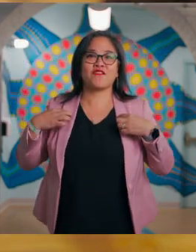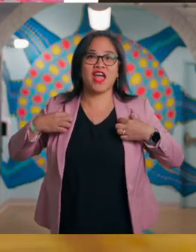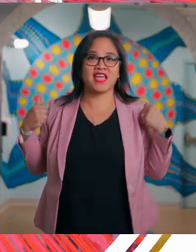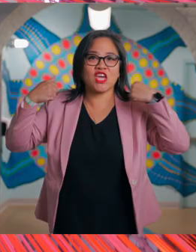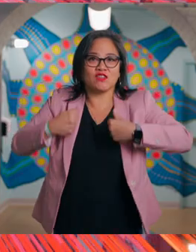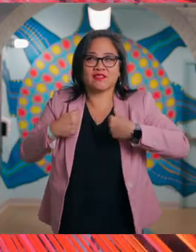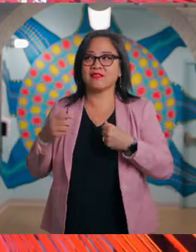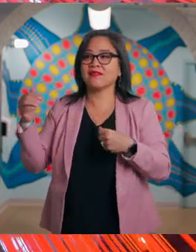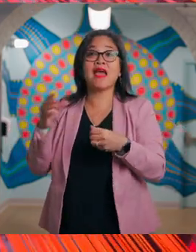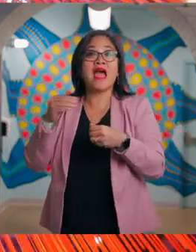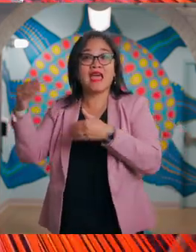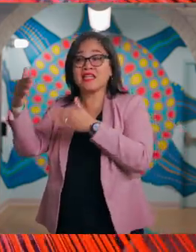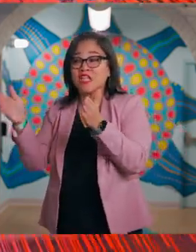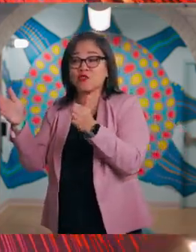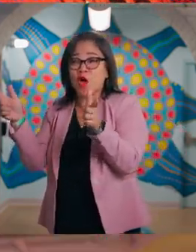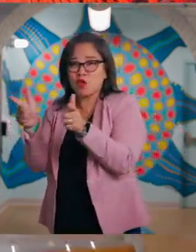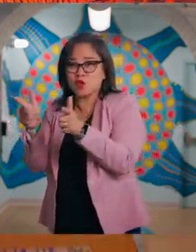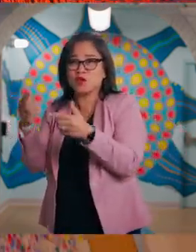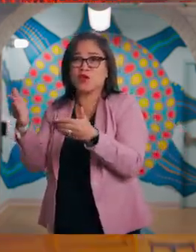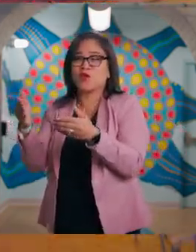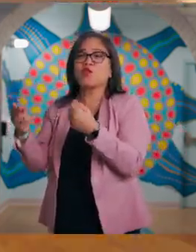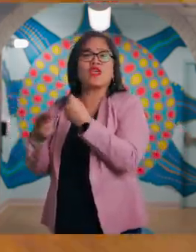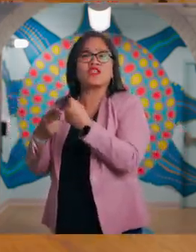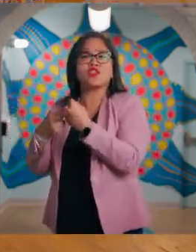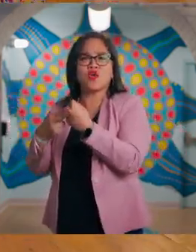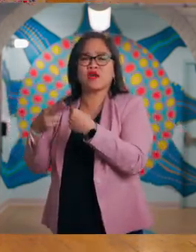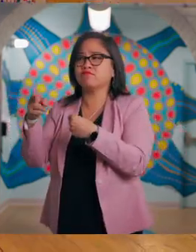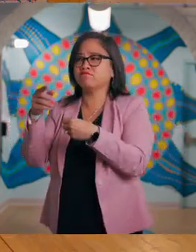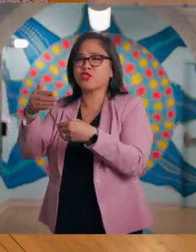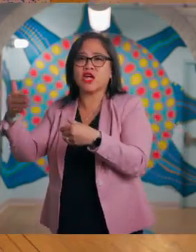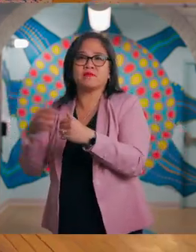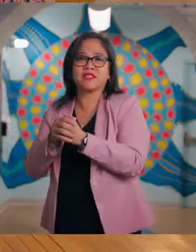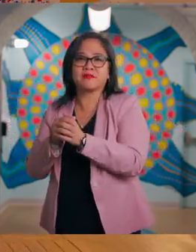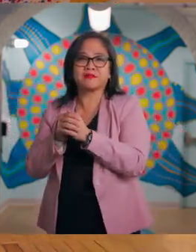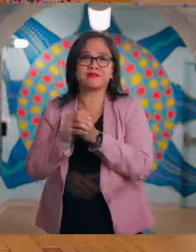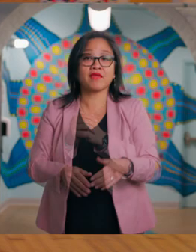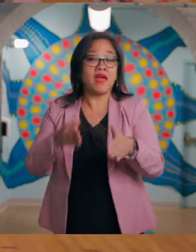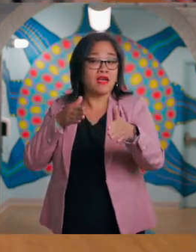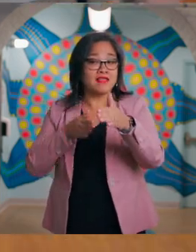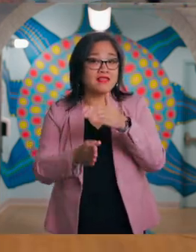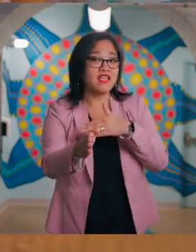Continuing into the room you'll find the Art Studio. Dozens of long orange and pink streamers